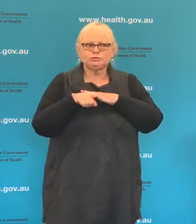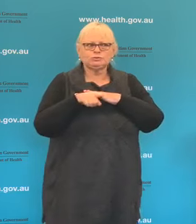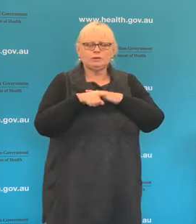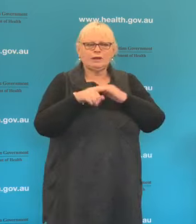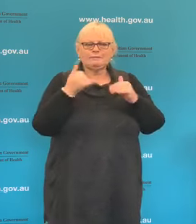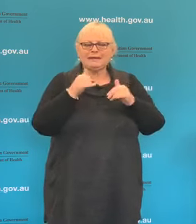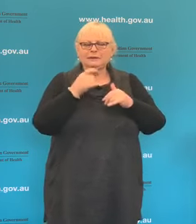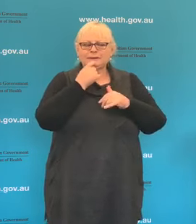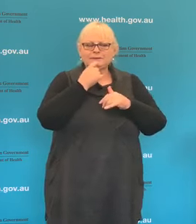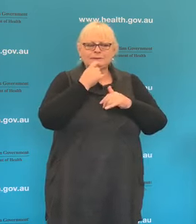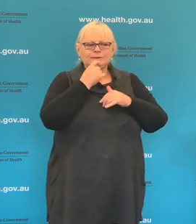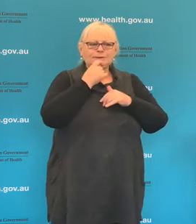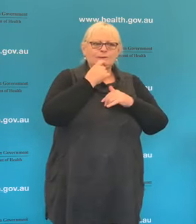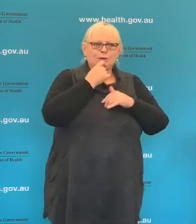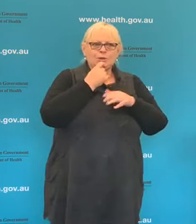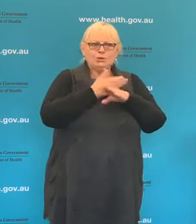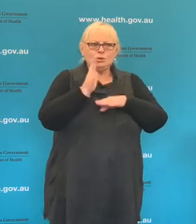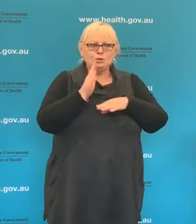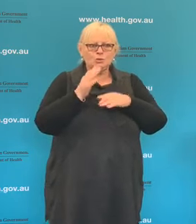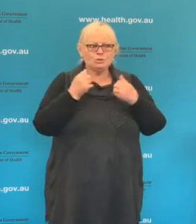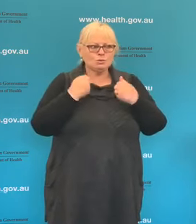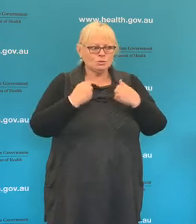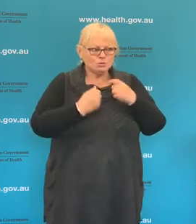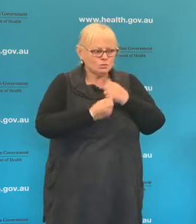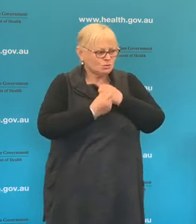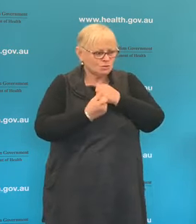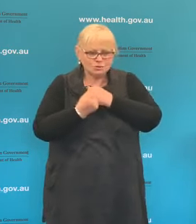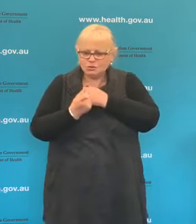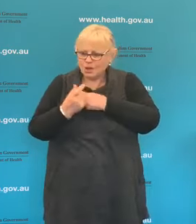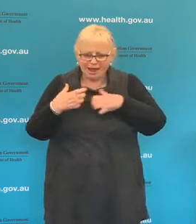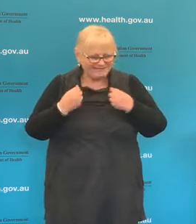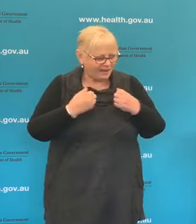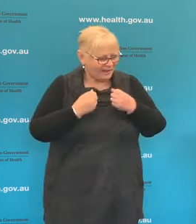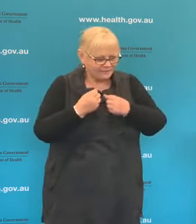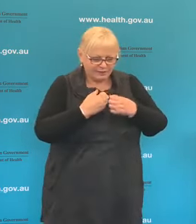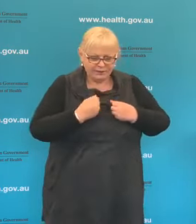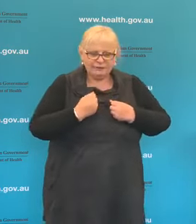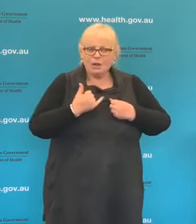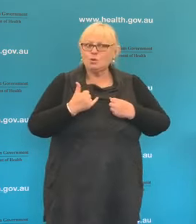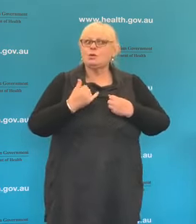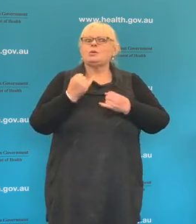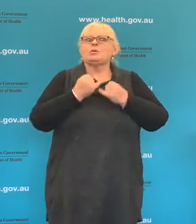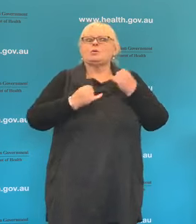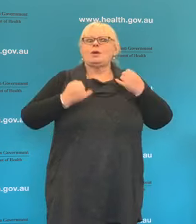experienced new symptoms which may indicate serious underlying disease or